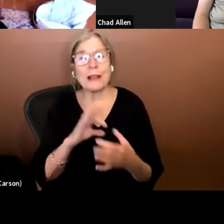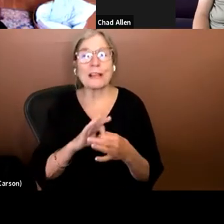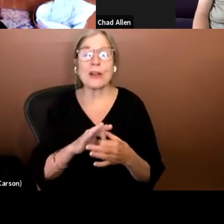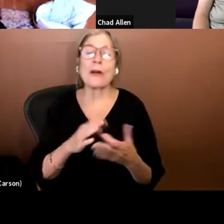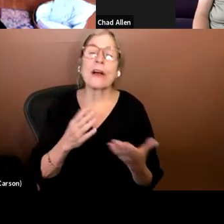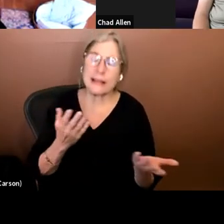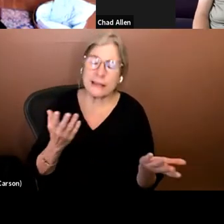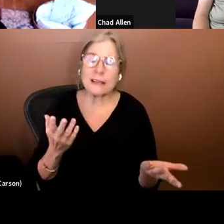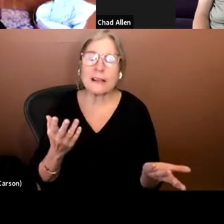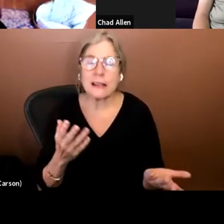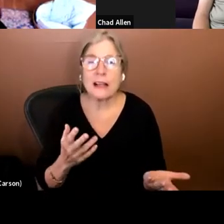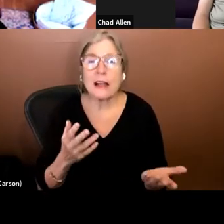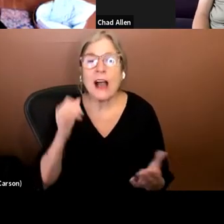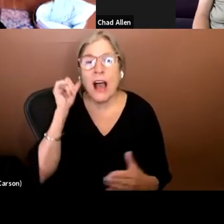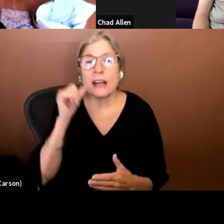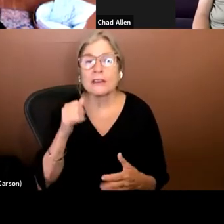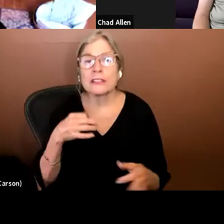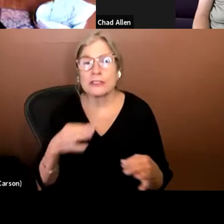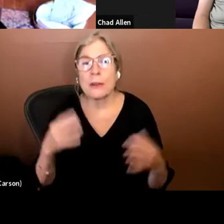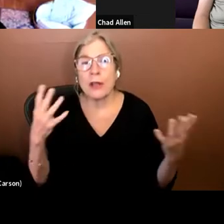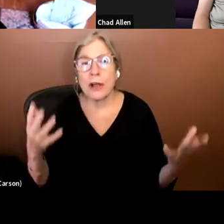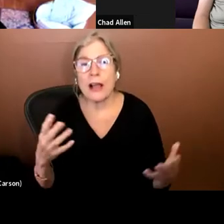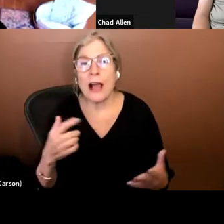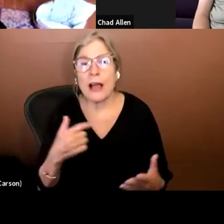audio description, look, I've been a part of a lot of research